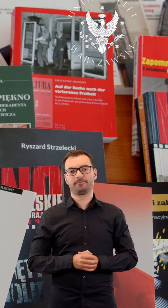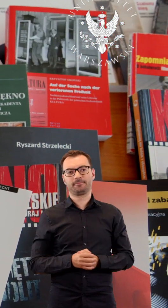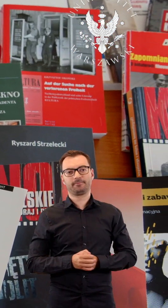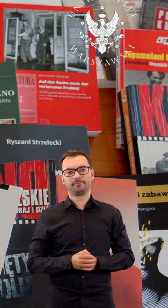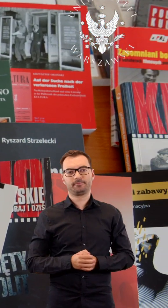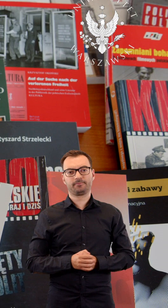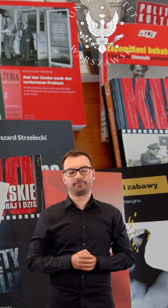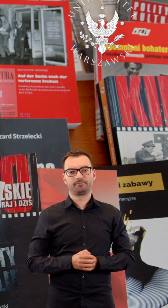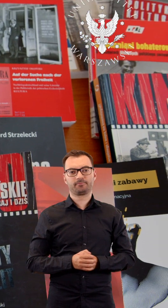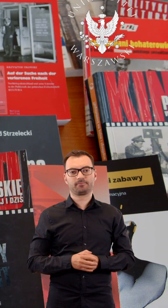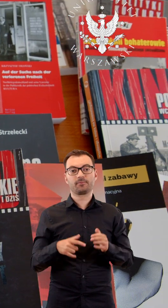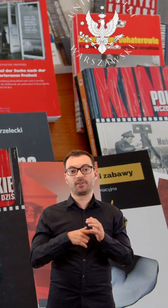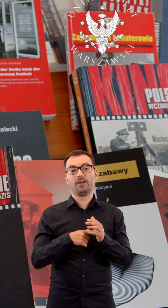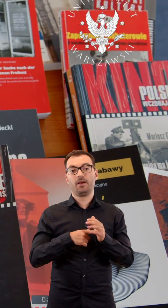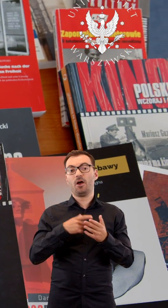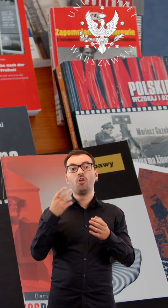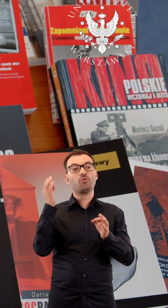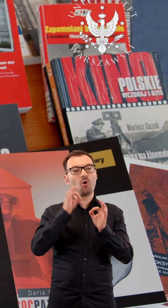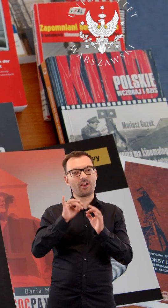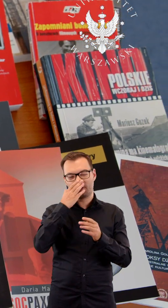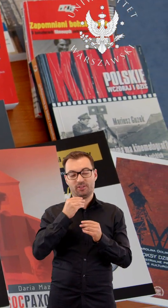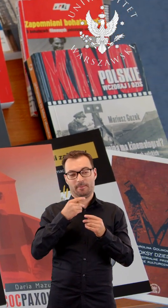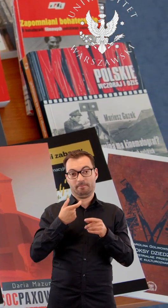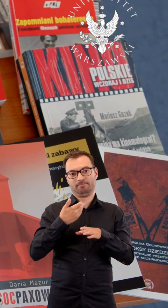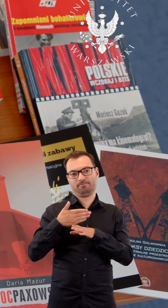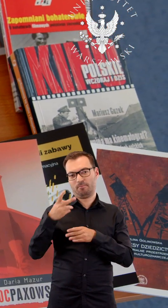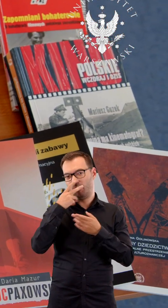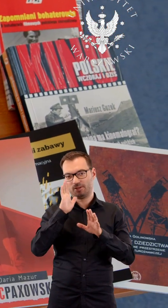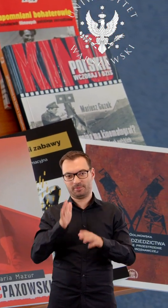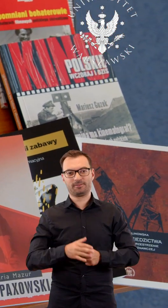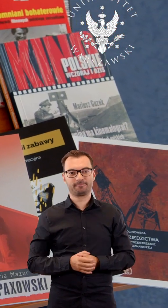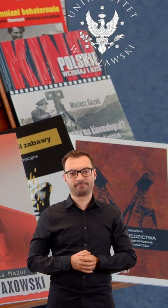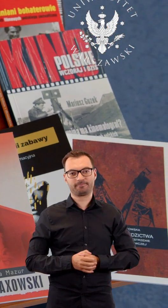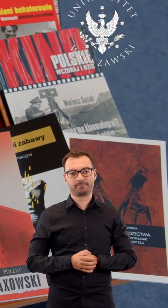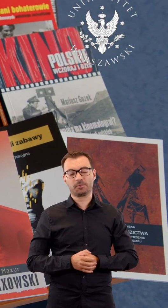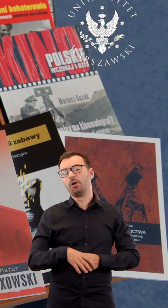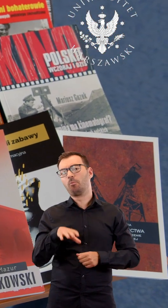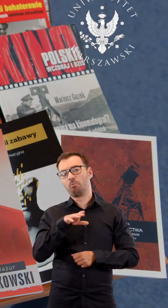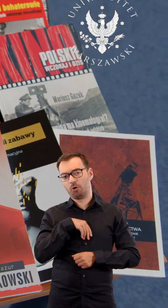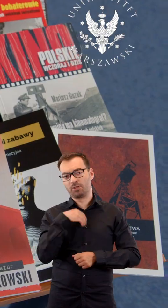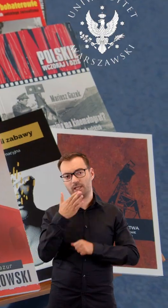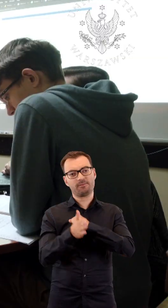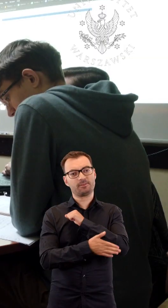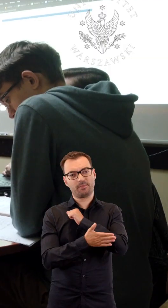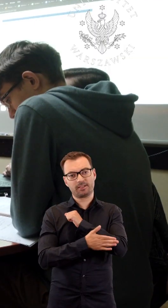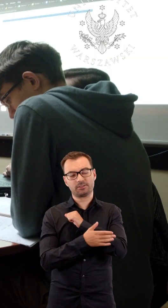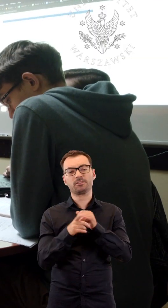the functionalities of which we will present later in the video. We can also support people with learning disabilities